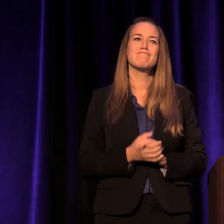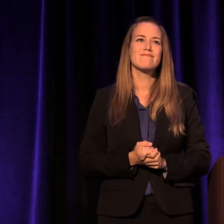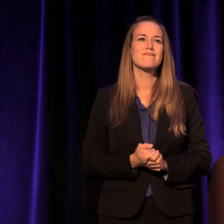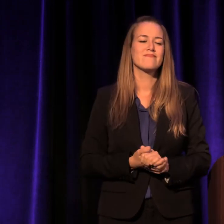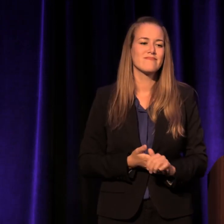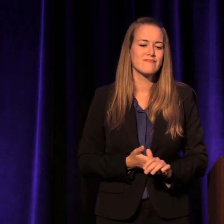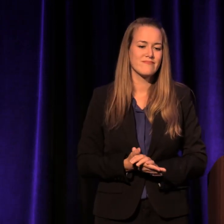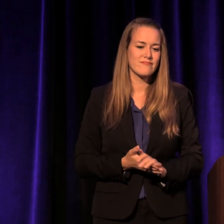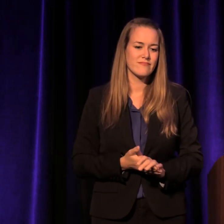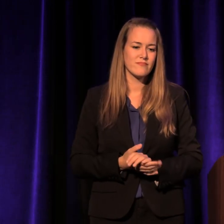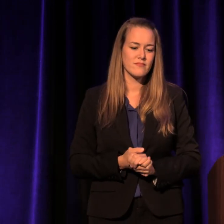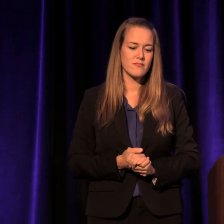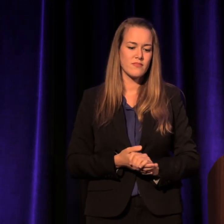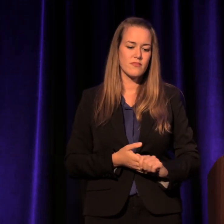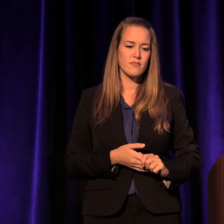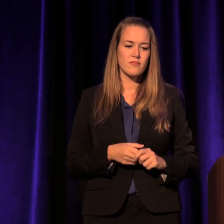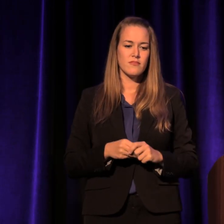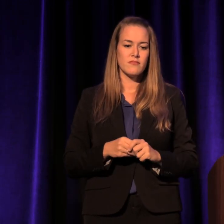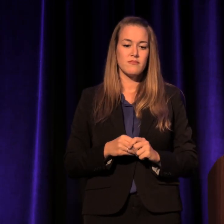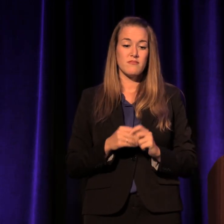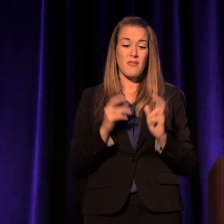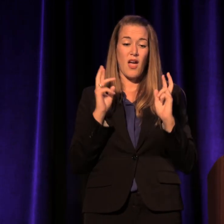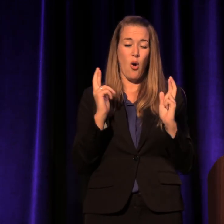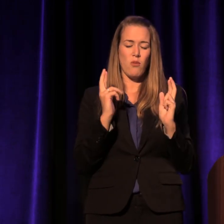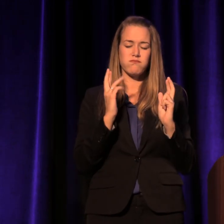I hope with all of my heart that my Latino friend--